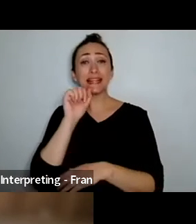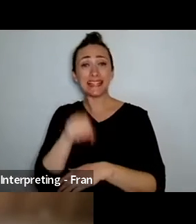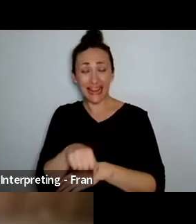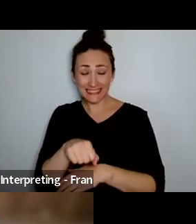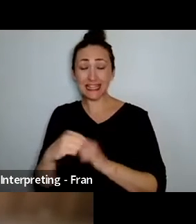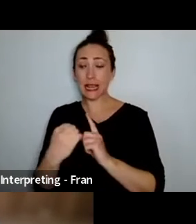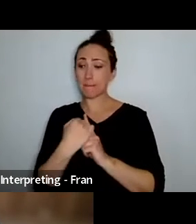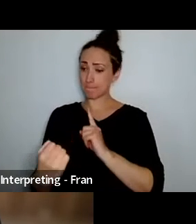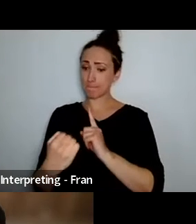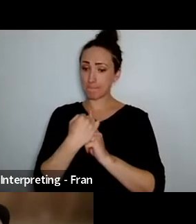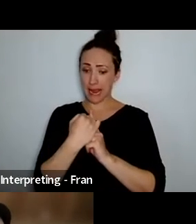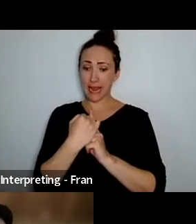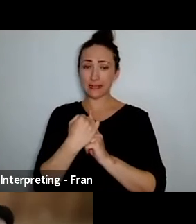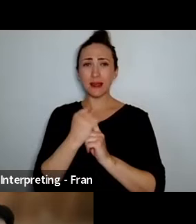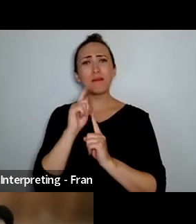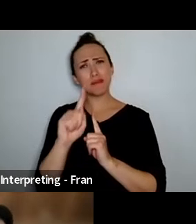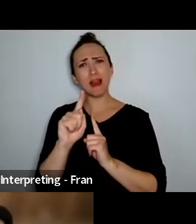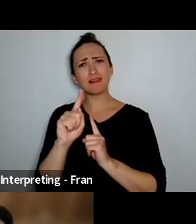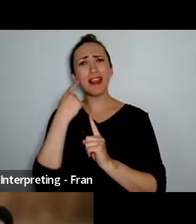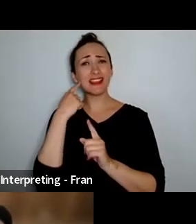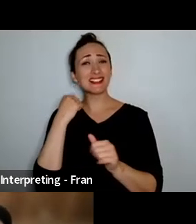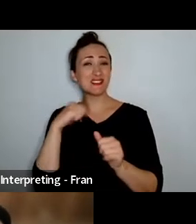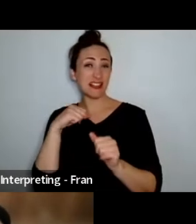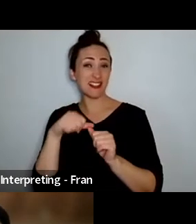but for the better in a lot of ways